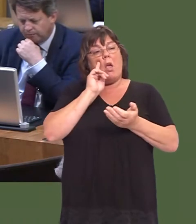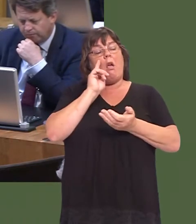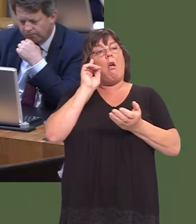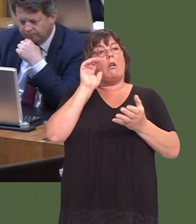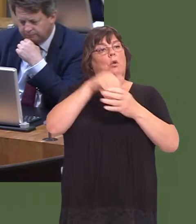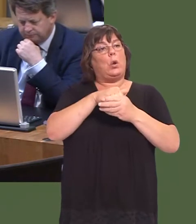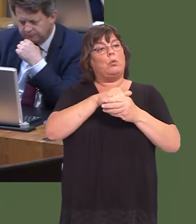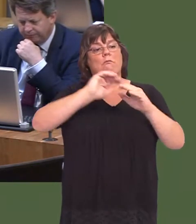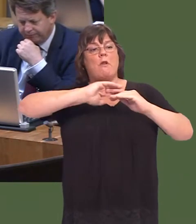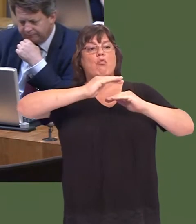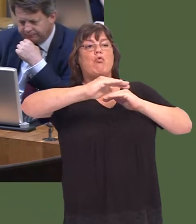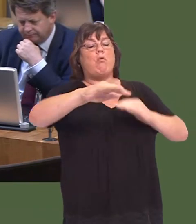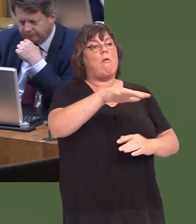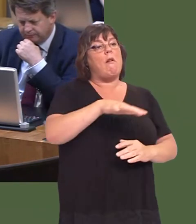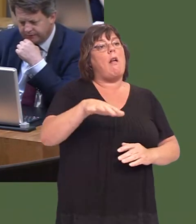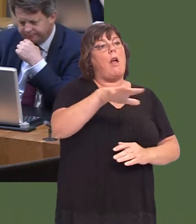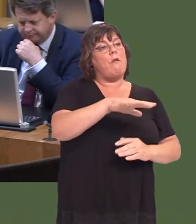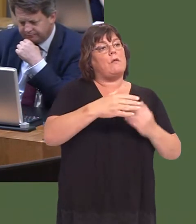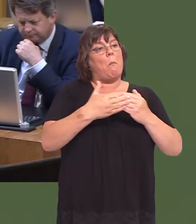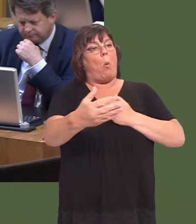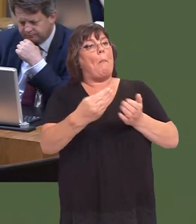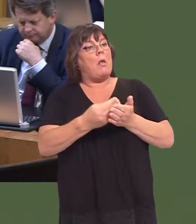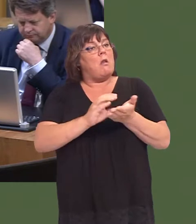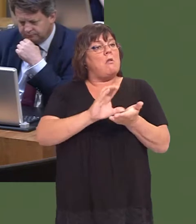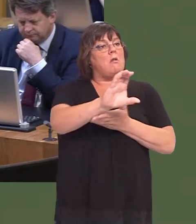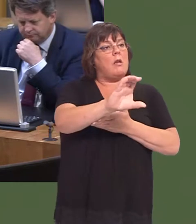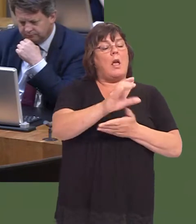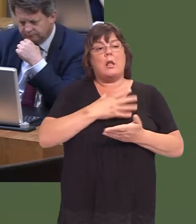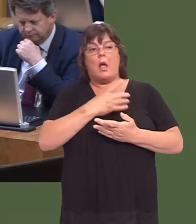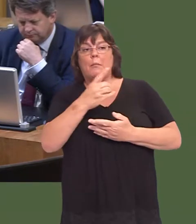And the reality is, of course, itís a matter for local authorities to agree amongst themselves